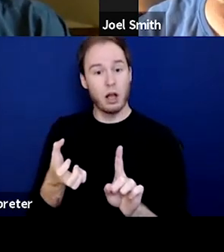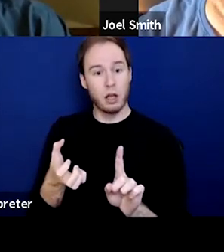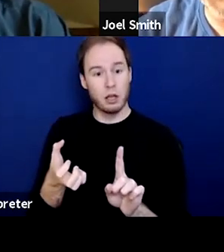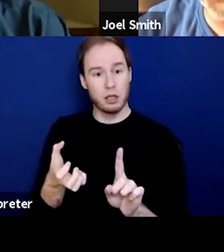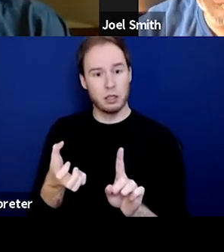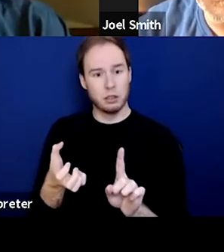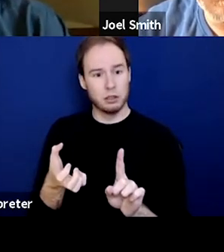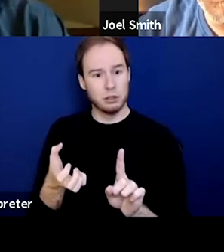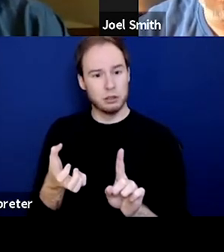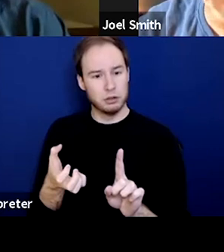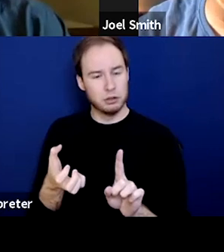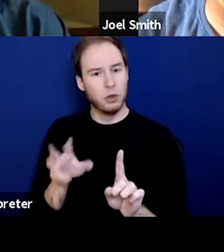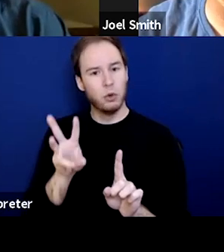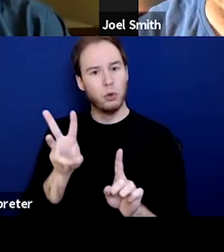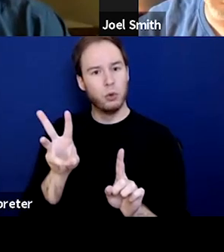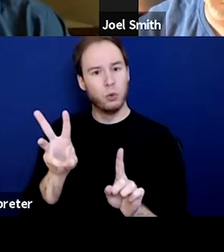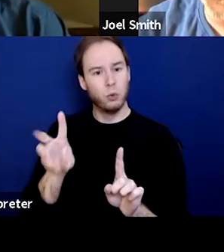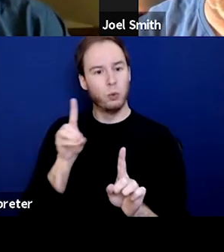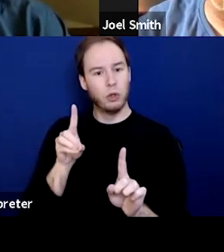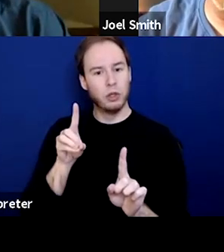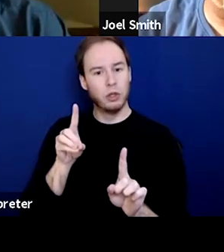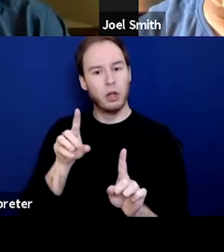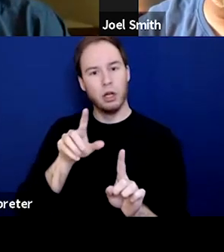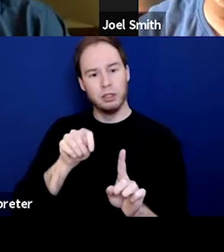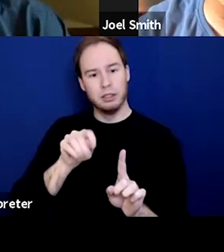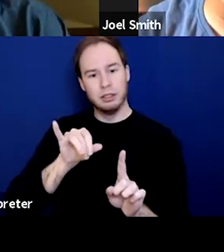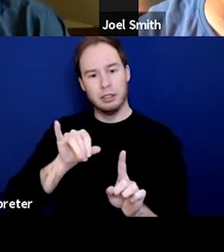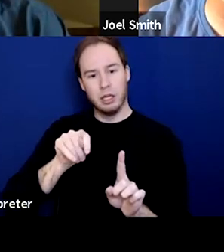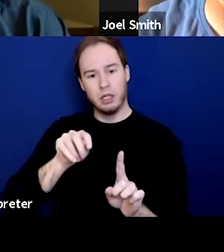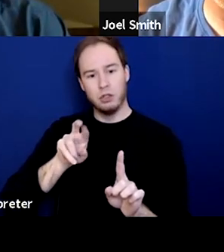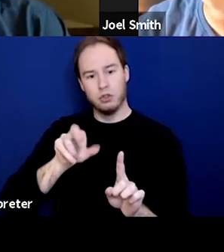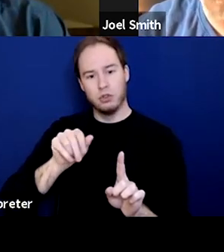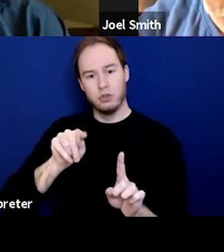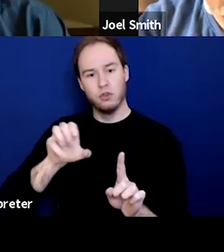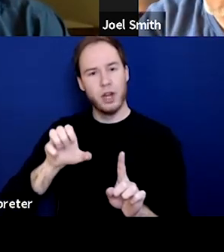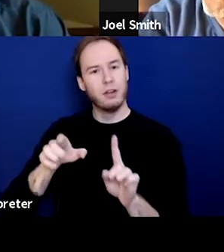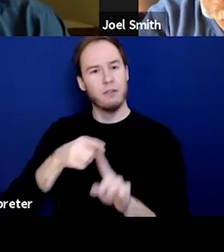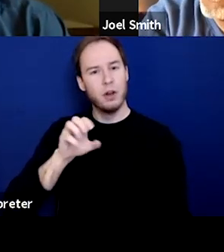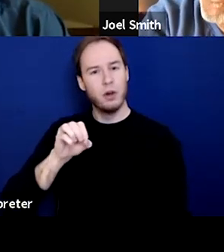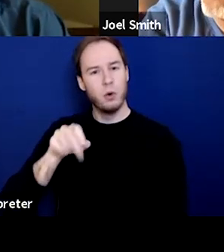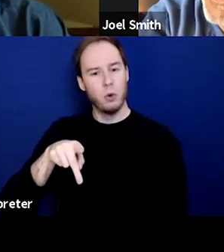titrate off of opiates off of, I believe it may have been methadone. It may have been.